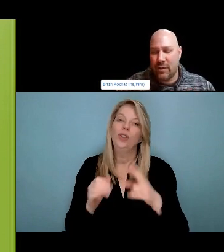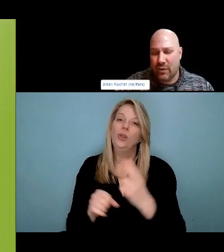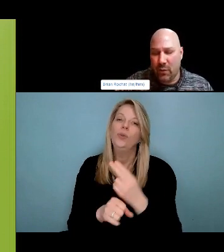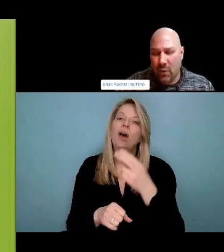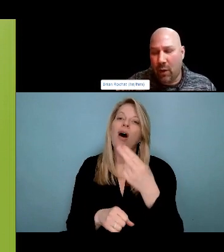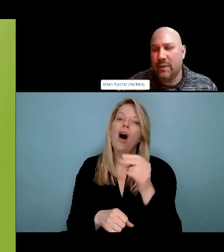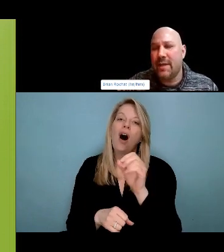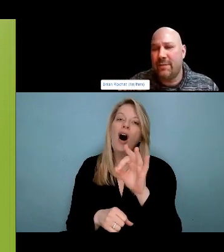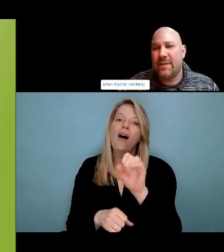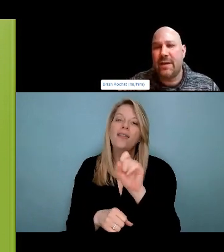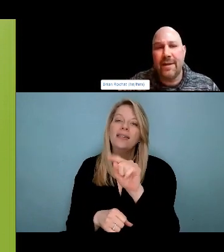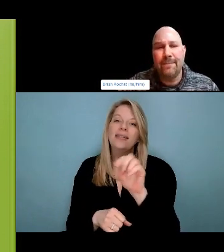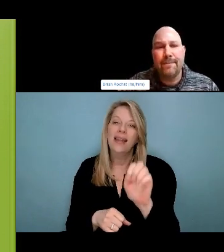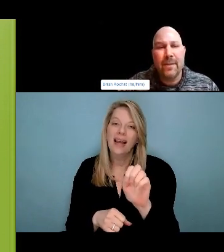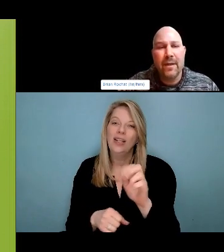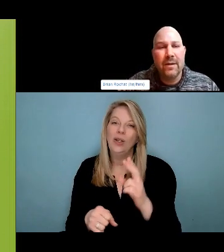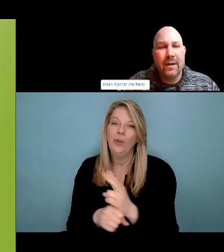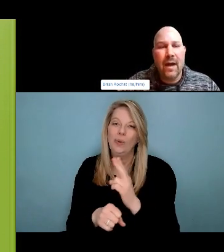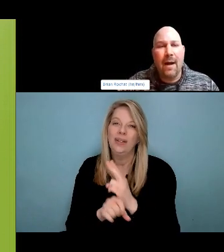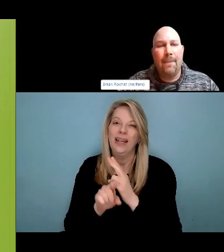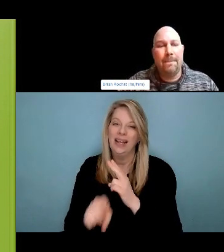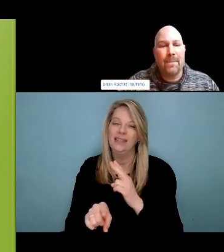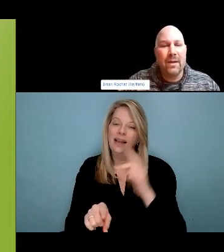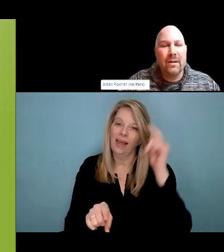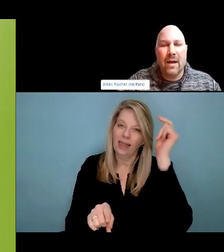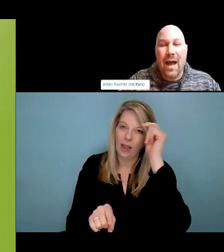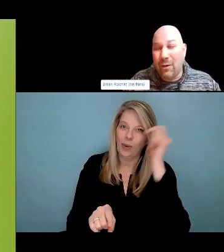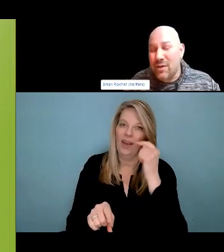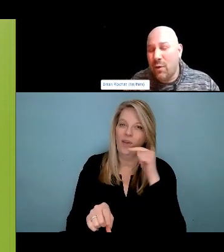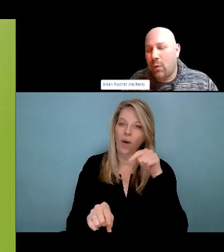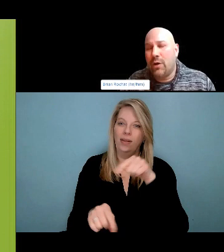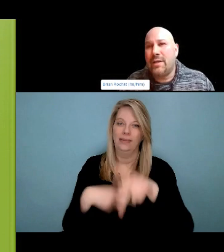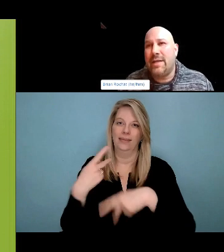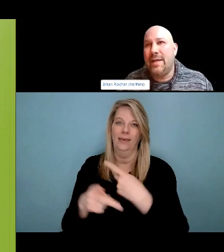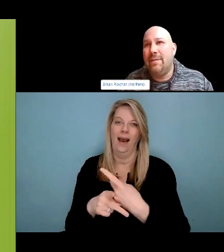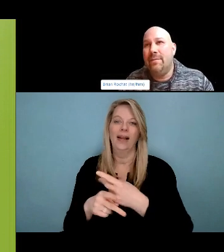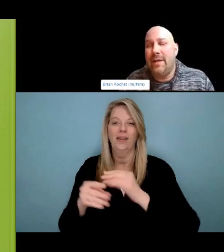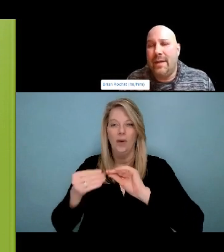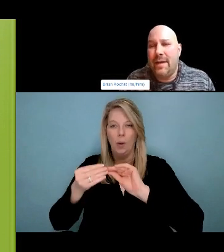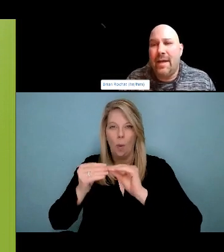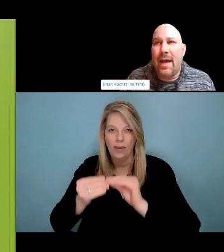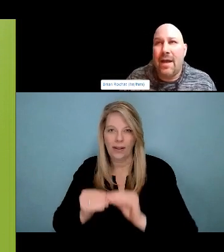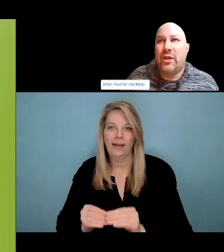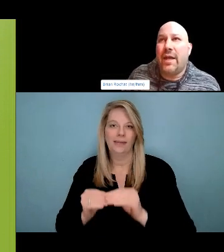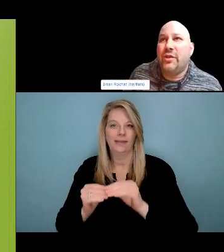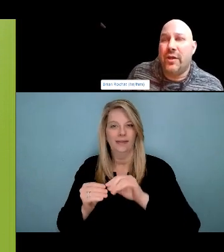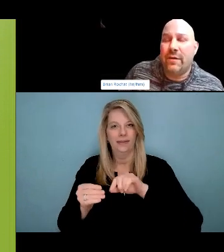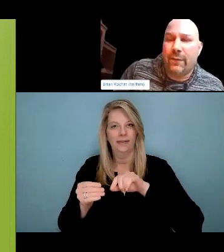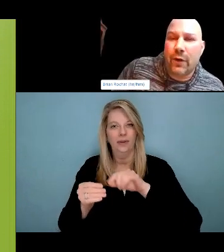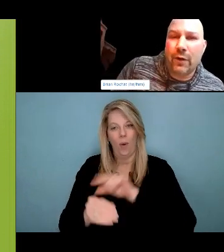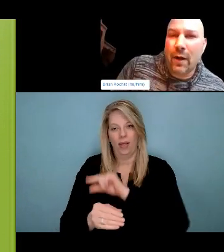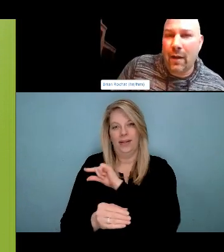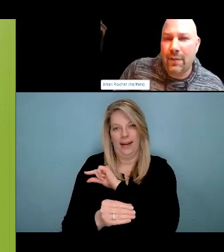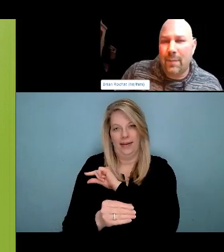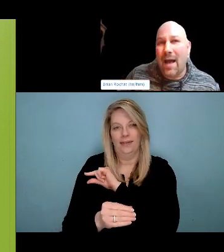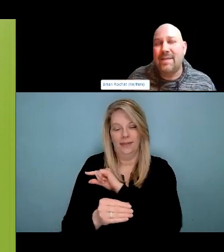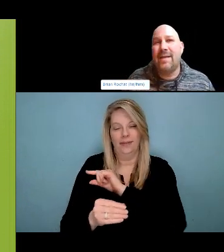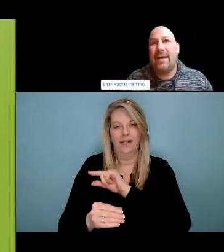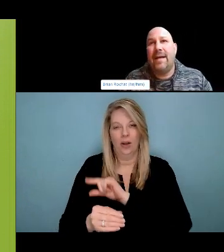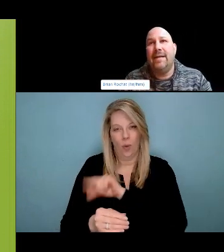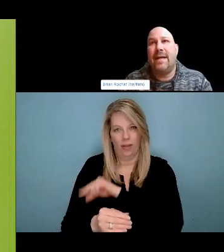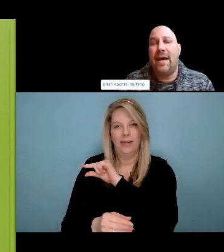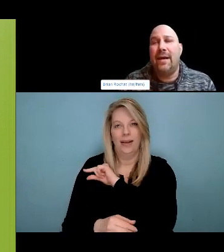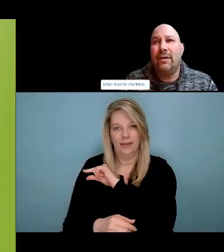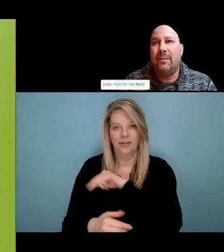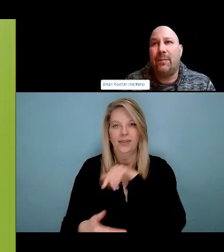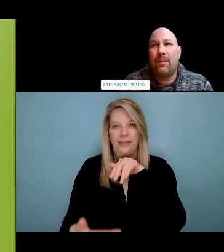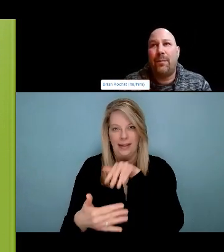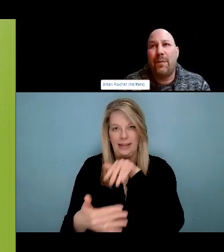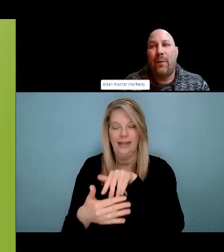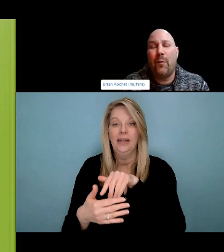in a good way. I'm not gonna say much here other than I am over at the Management of